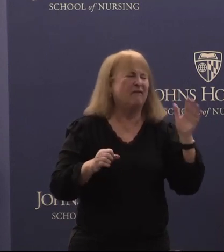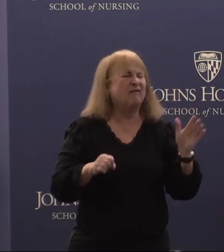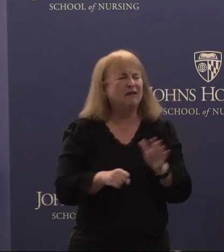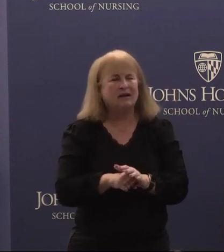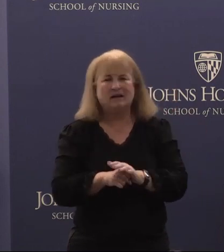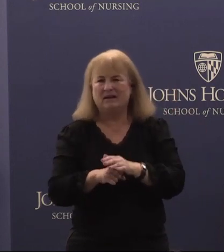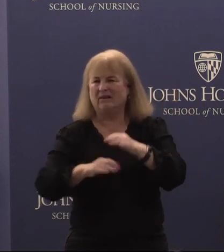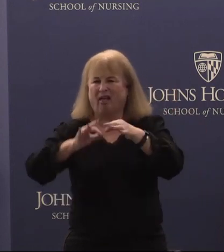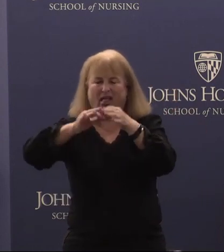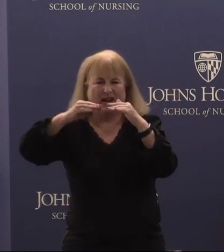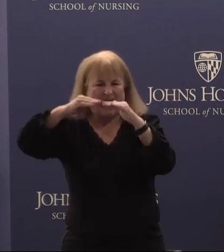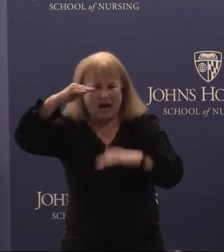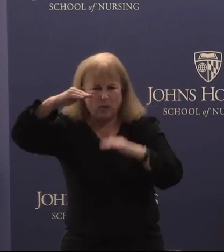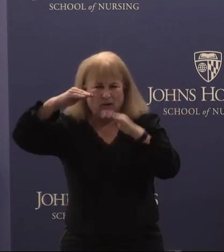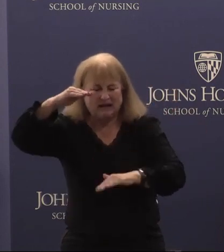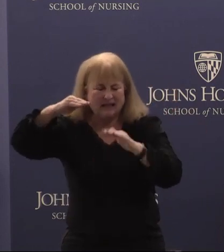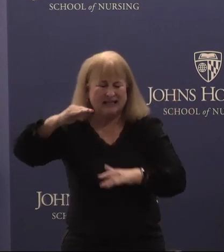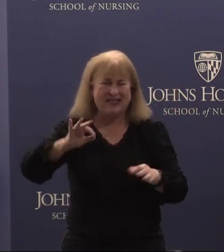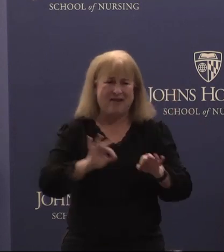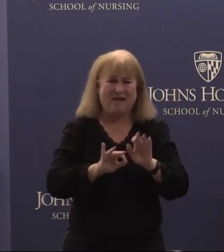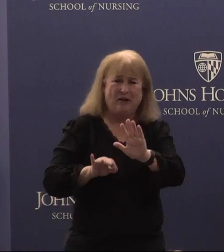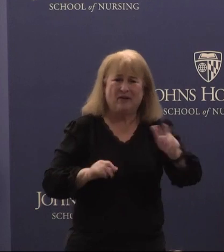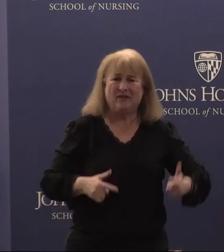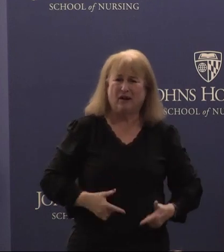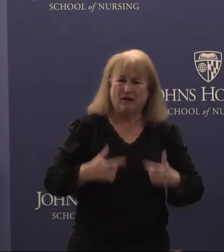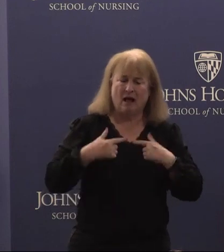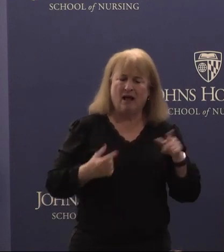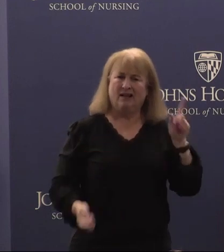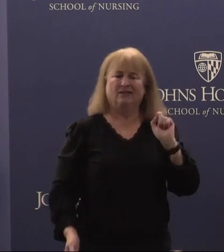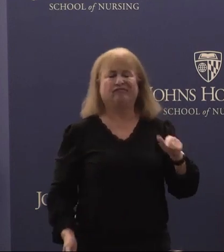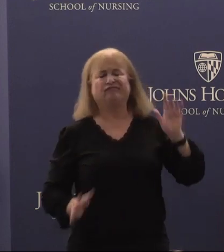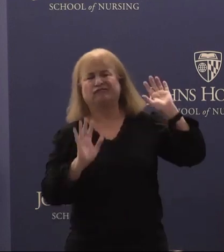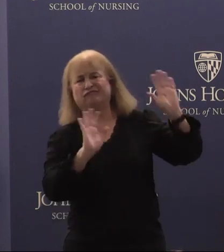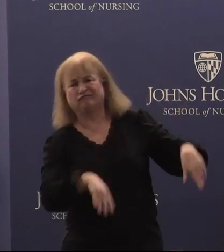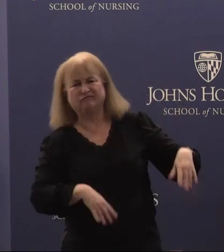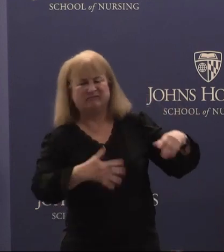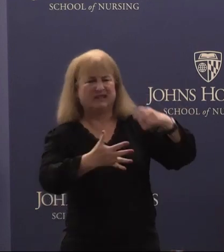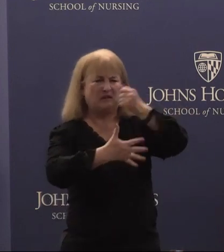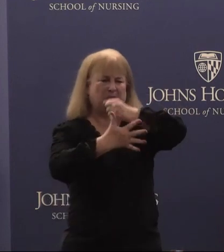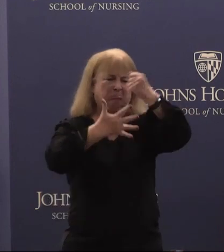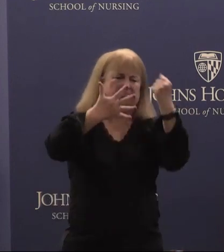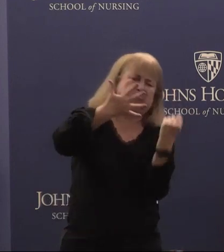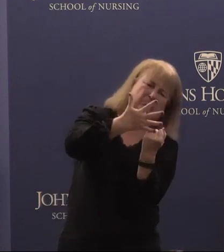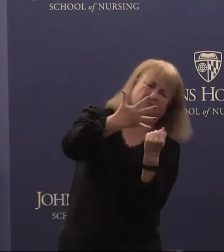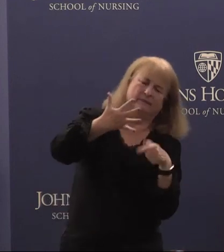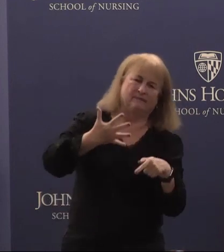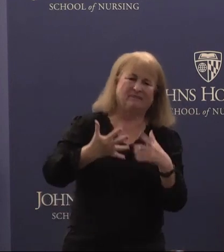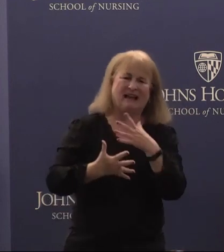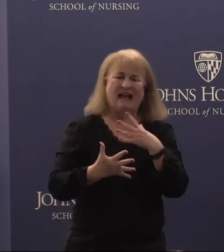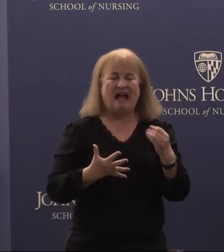where the value of their lives were questioned or deprioritized, and where heightened barriers to